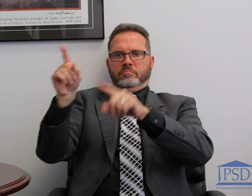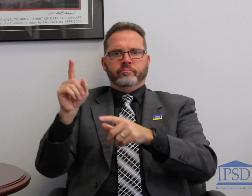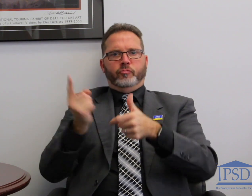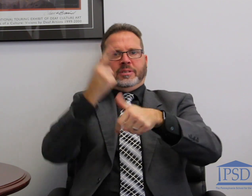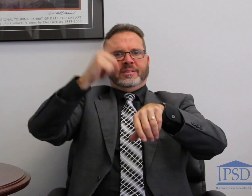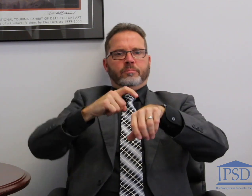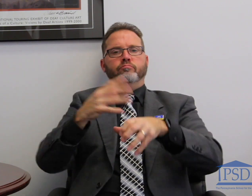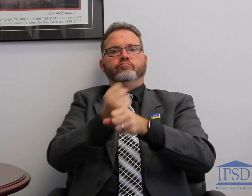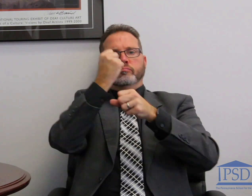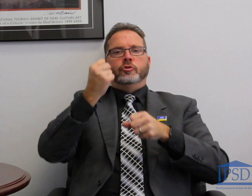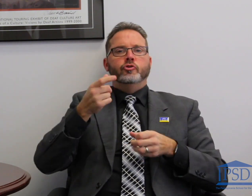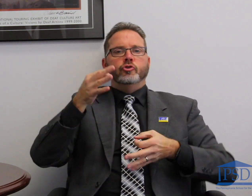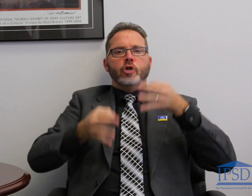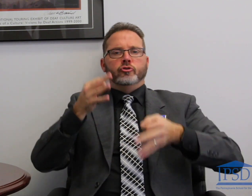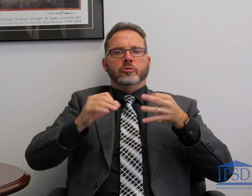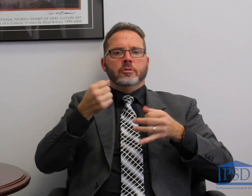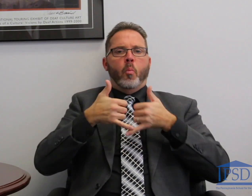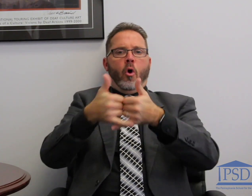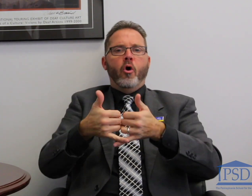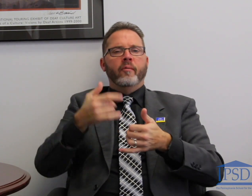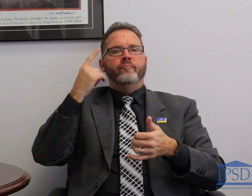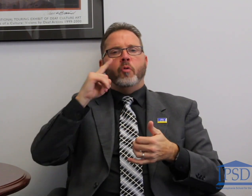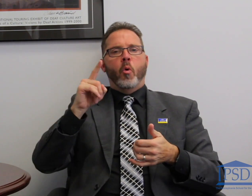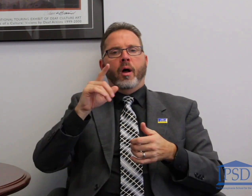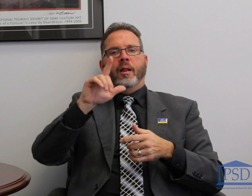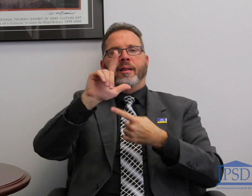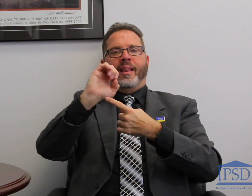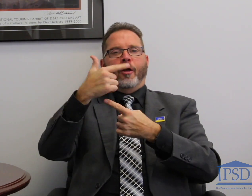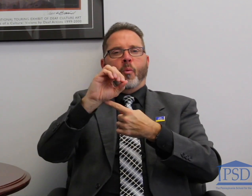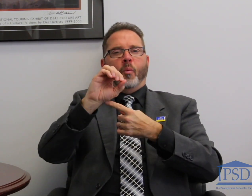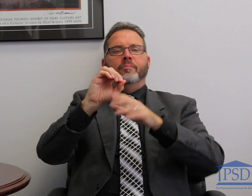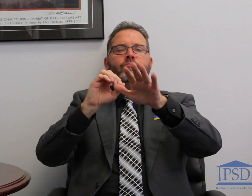team. The focus of the robotics program is working with Legos and this year one